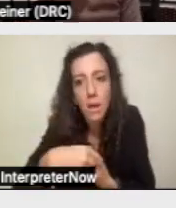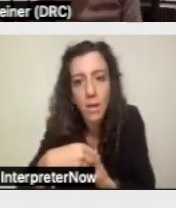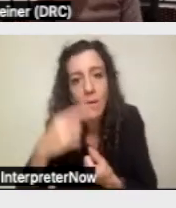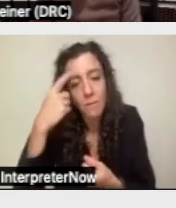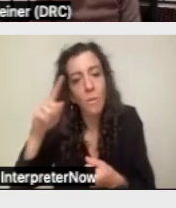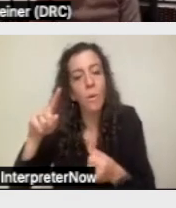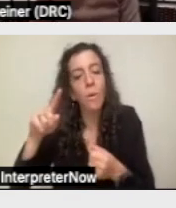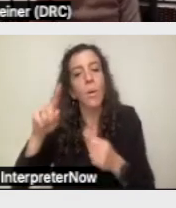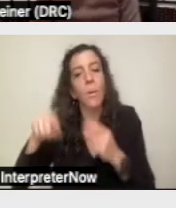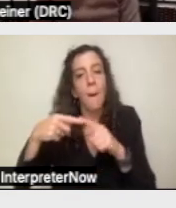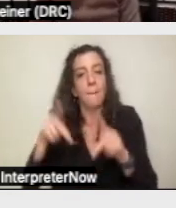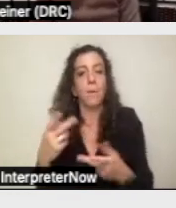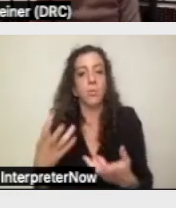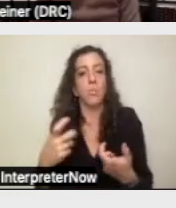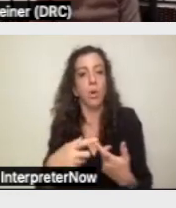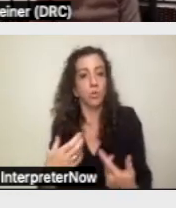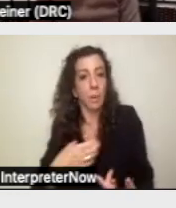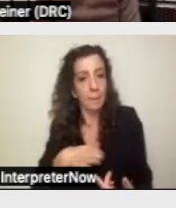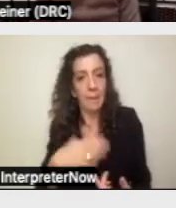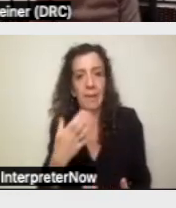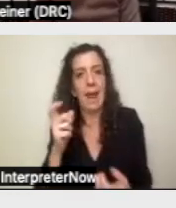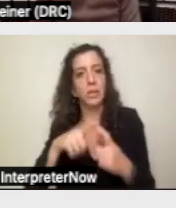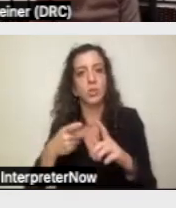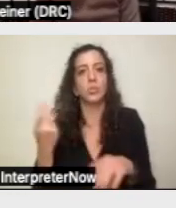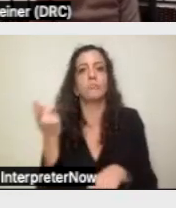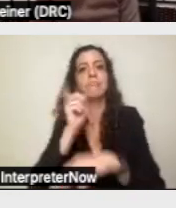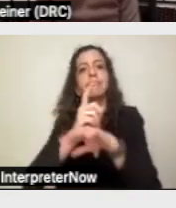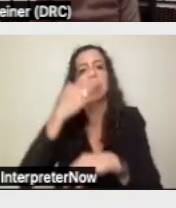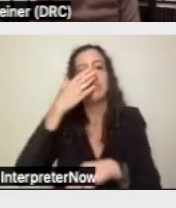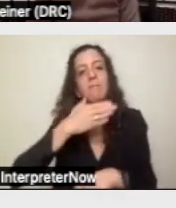before an administrative law judge when it comes to proving up a case.